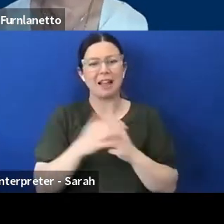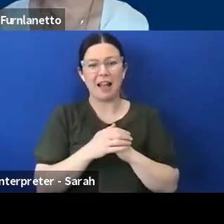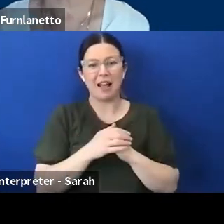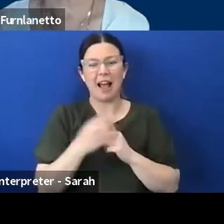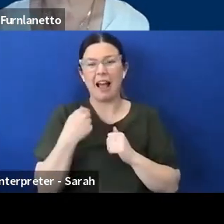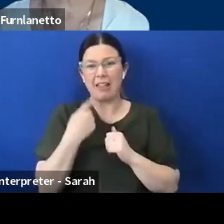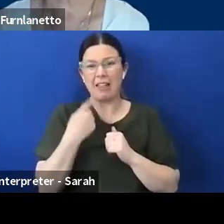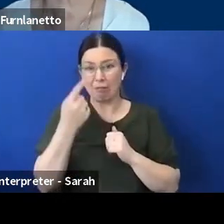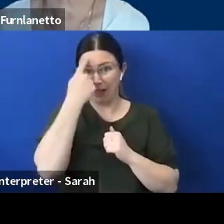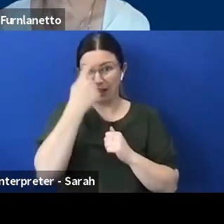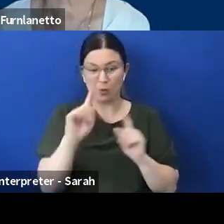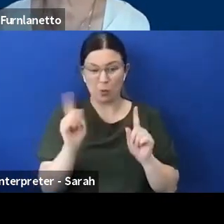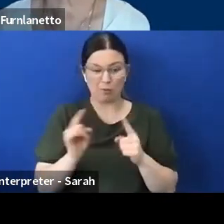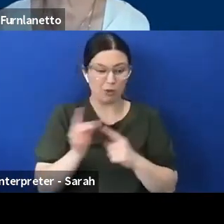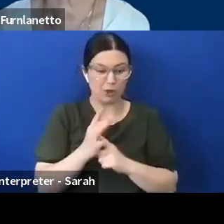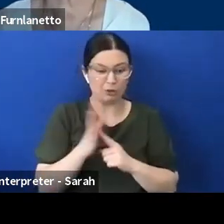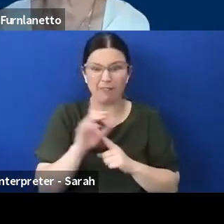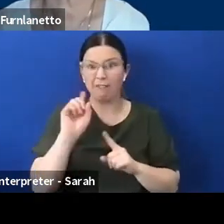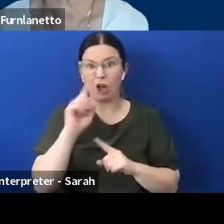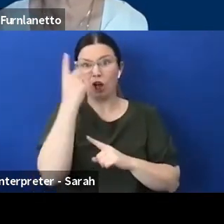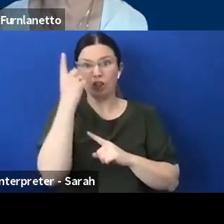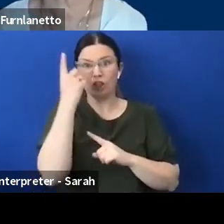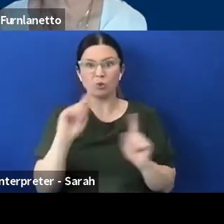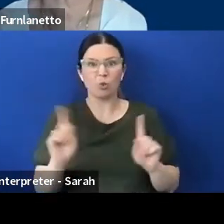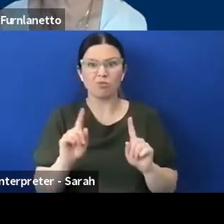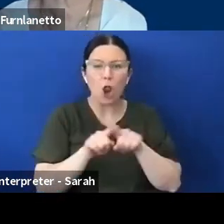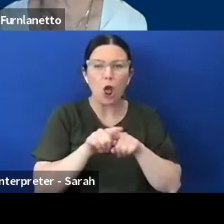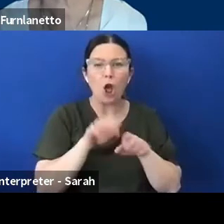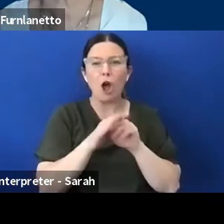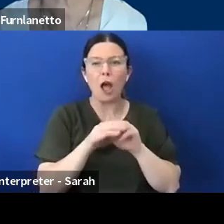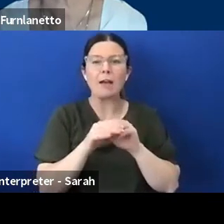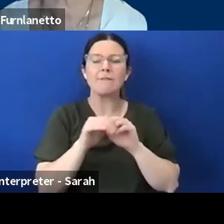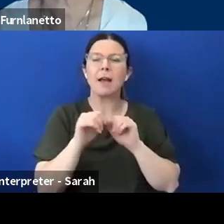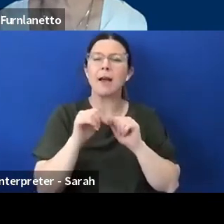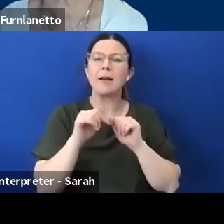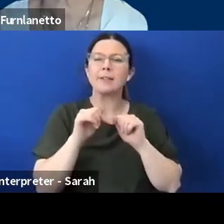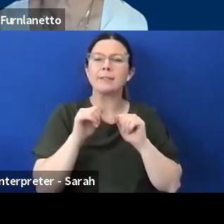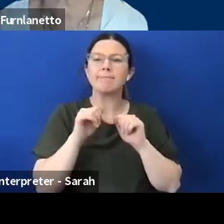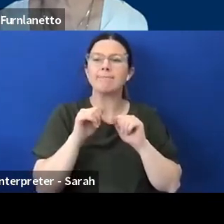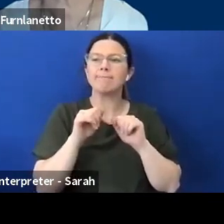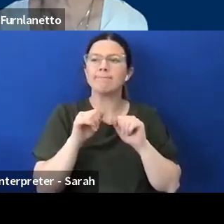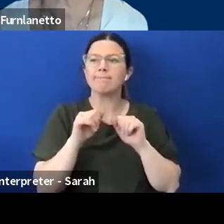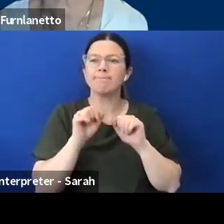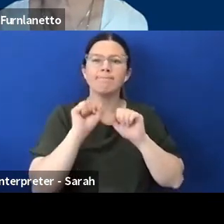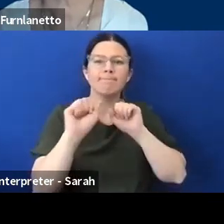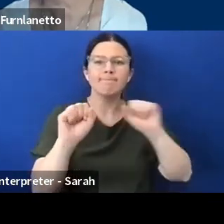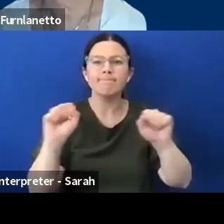learning about different types of disabilities as in what conditions each one